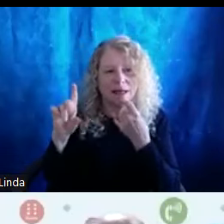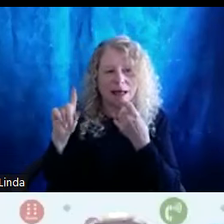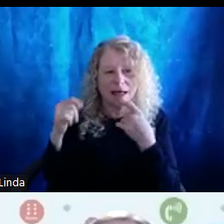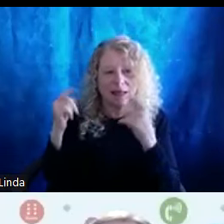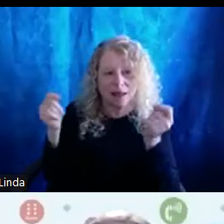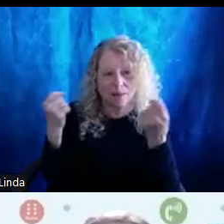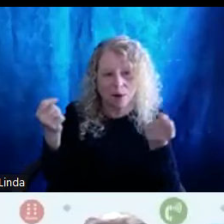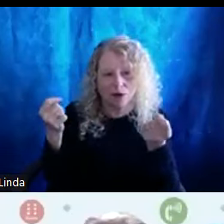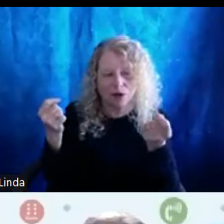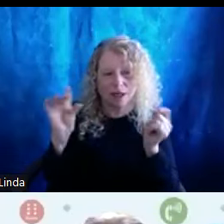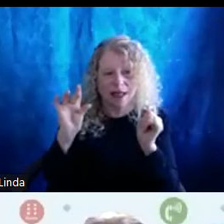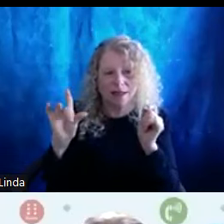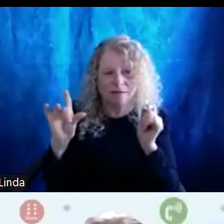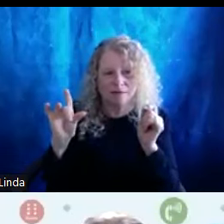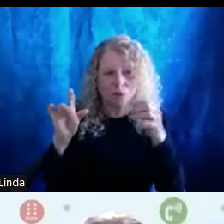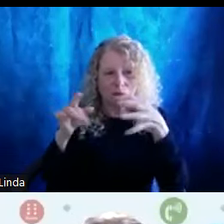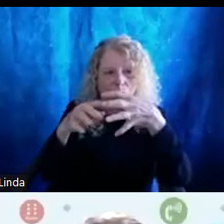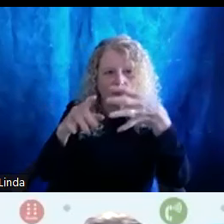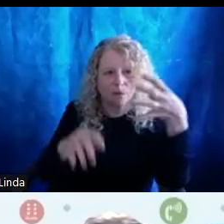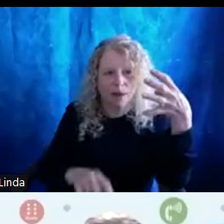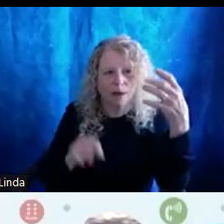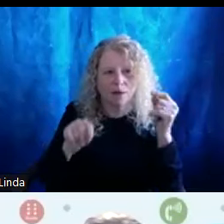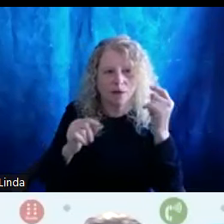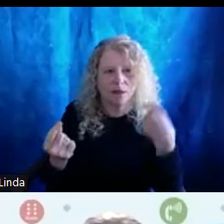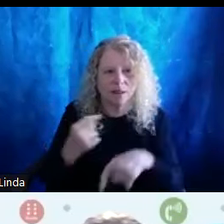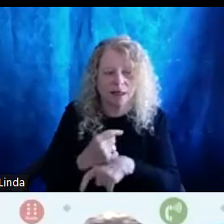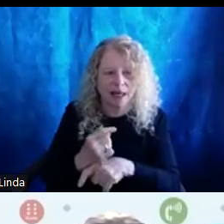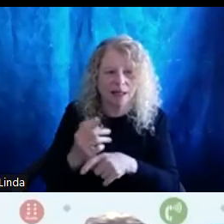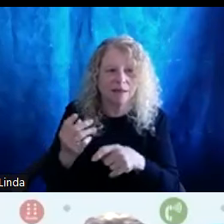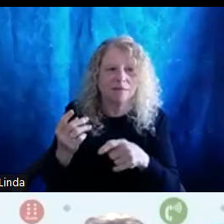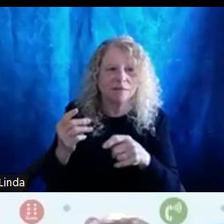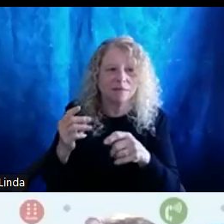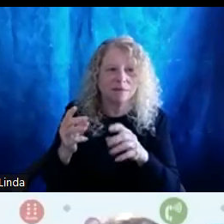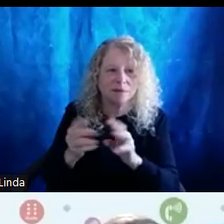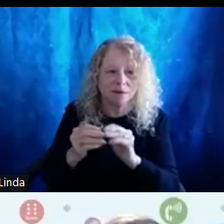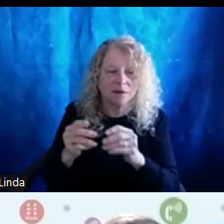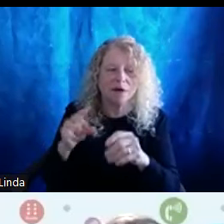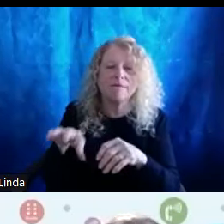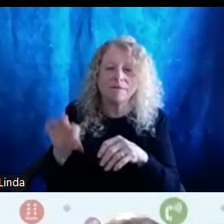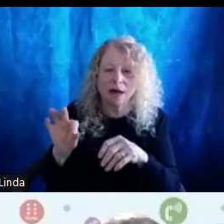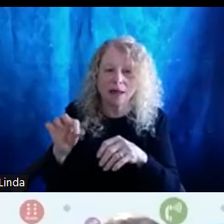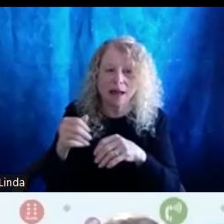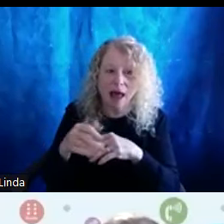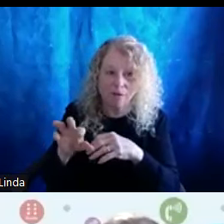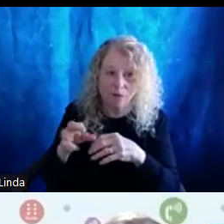Click on there and just go down to today's session and that's where you will find everything once we have it ready.